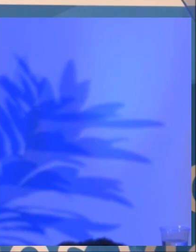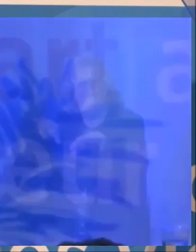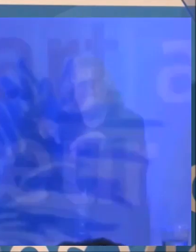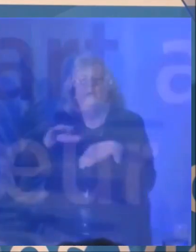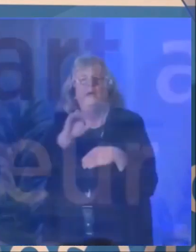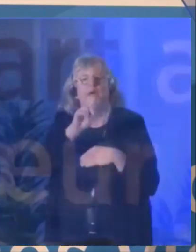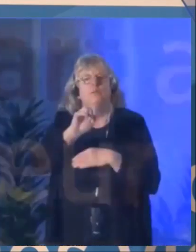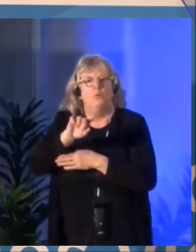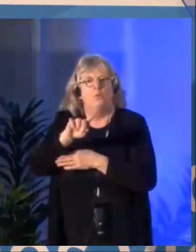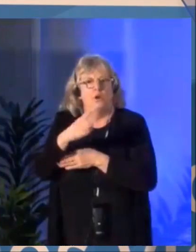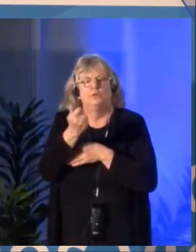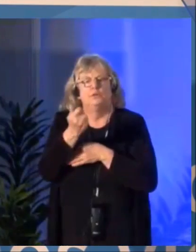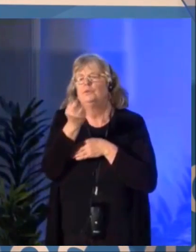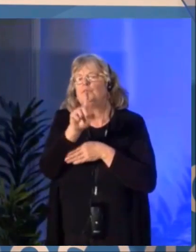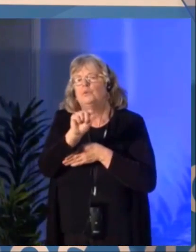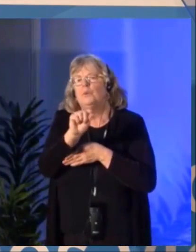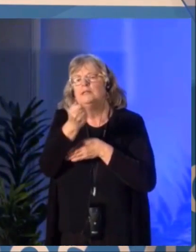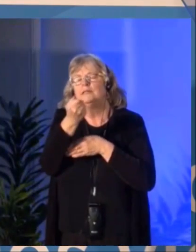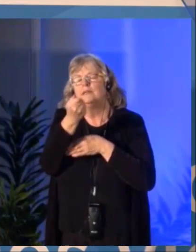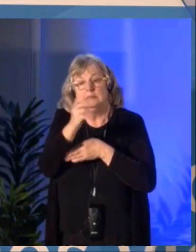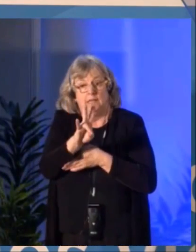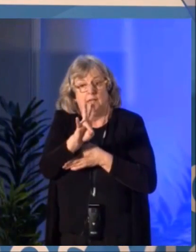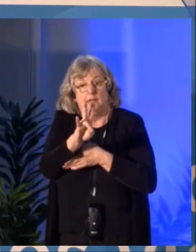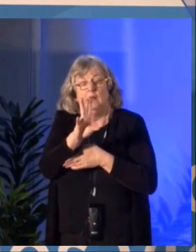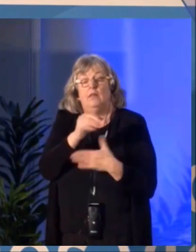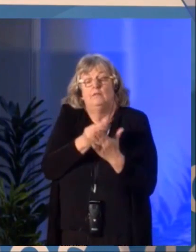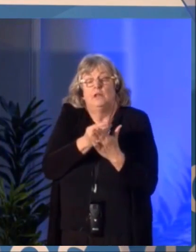in 2016-17, a few days after.